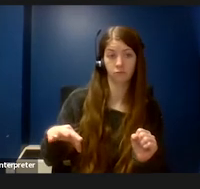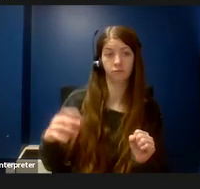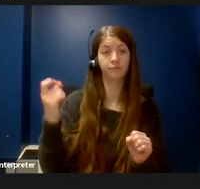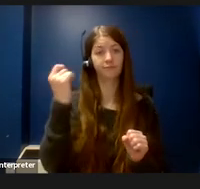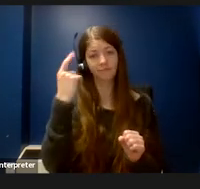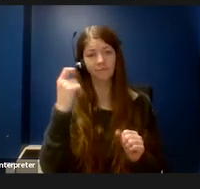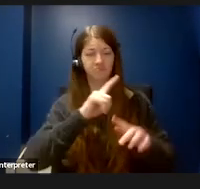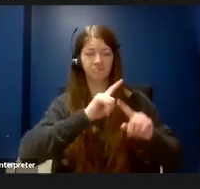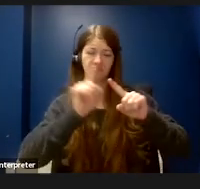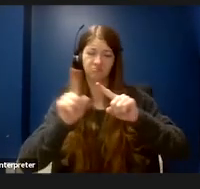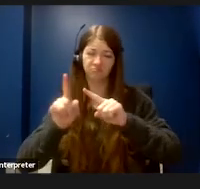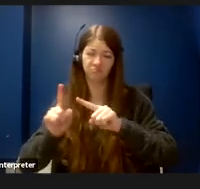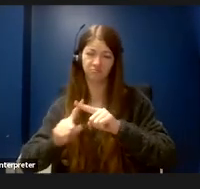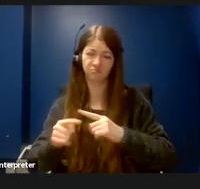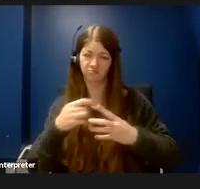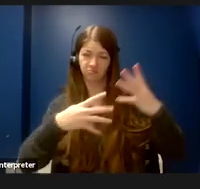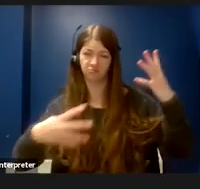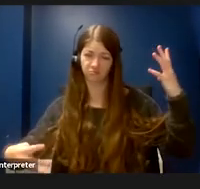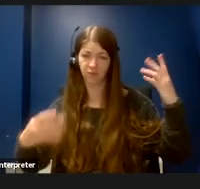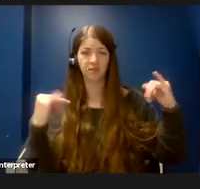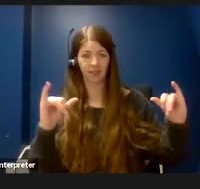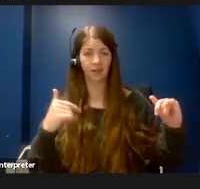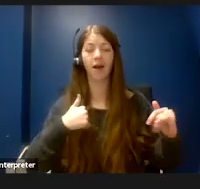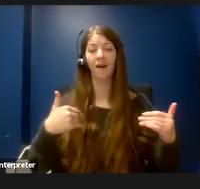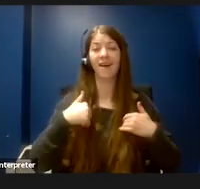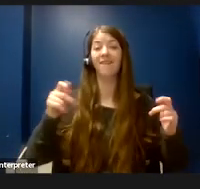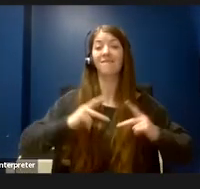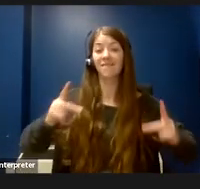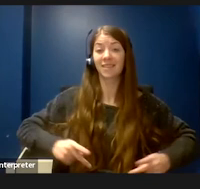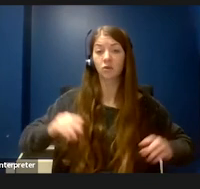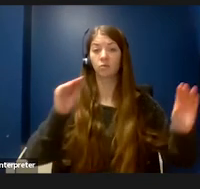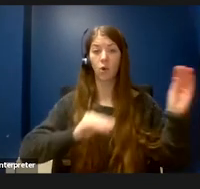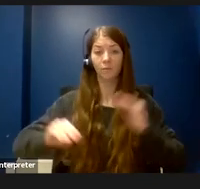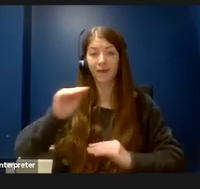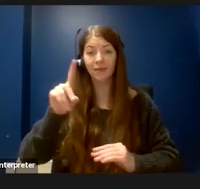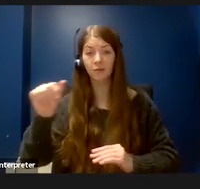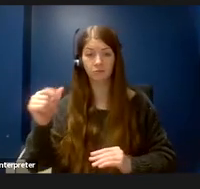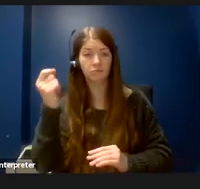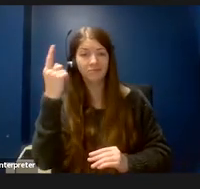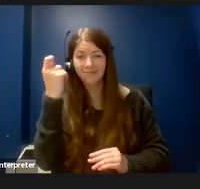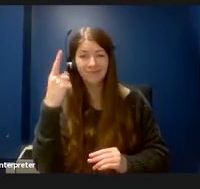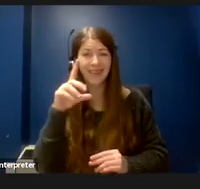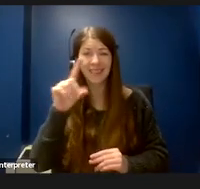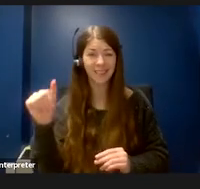ways. I have a physical mobility disability, but disability is diverse. There are people